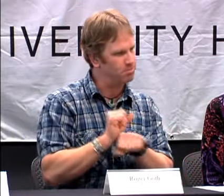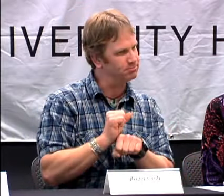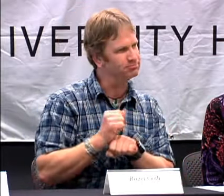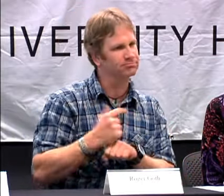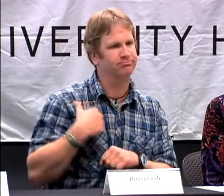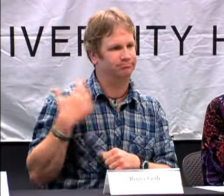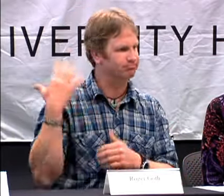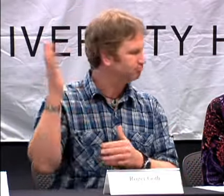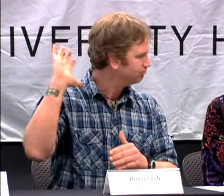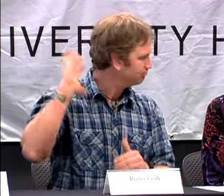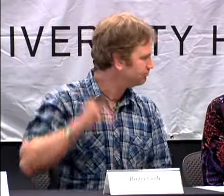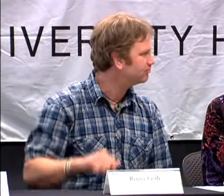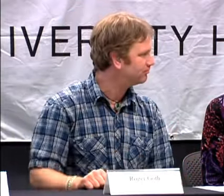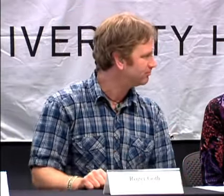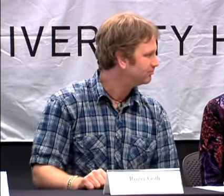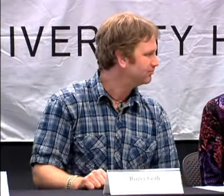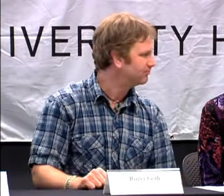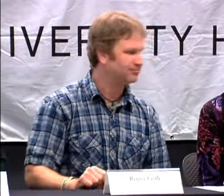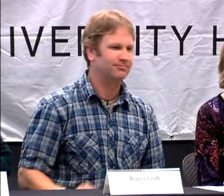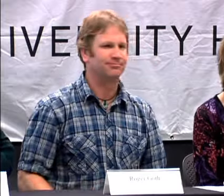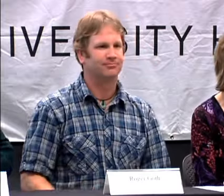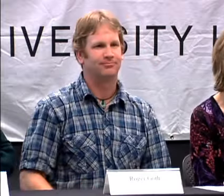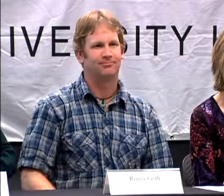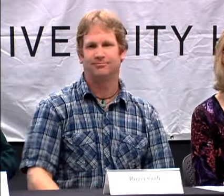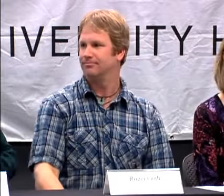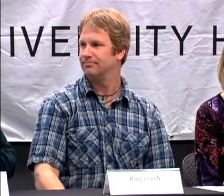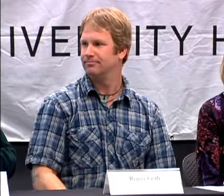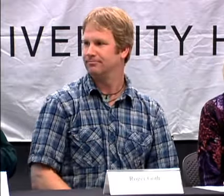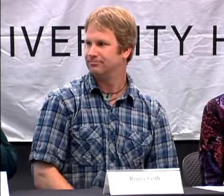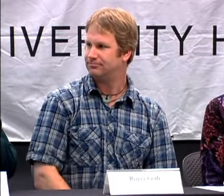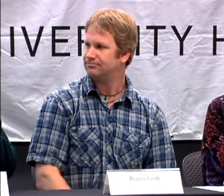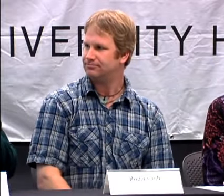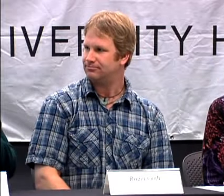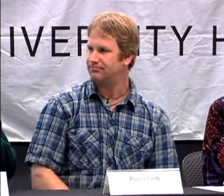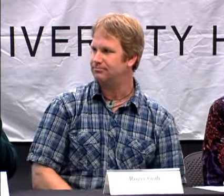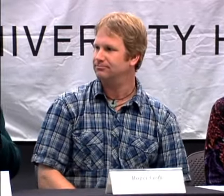HAPPENED IN MEETINGS VERY OFTEN.